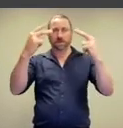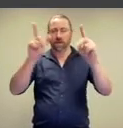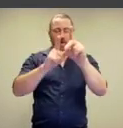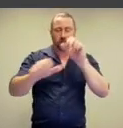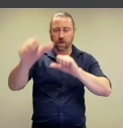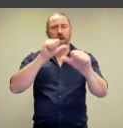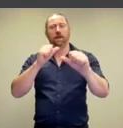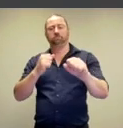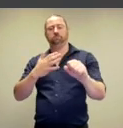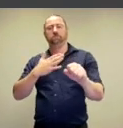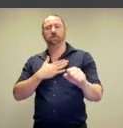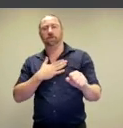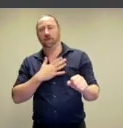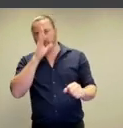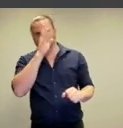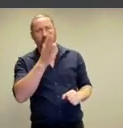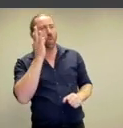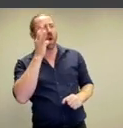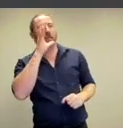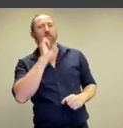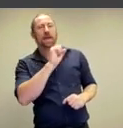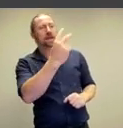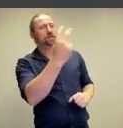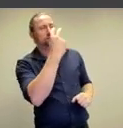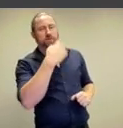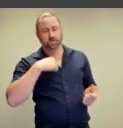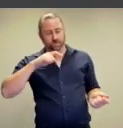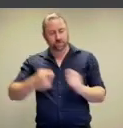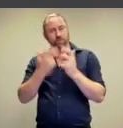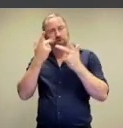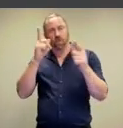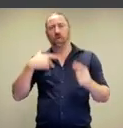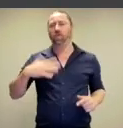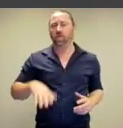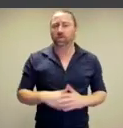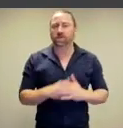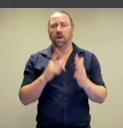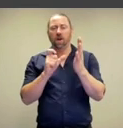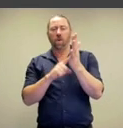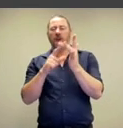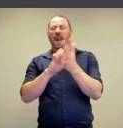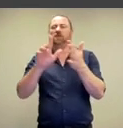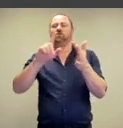of their image away from straight